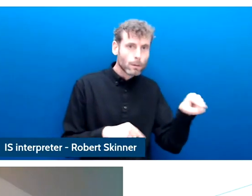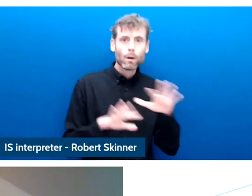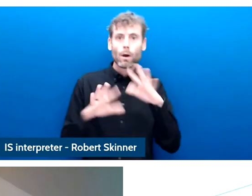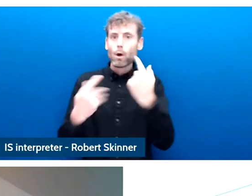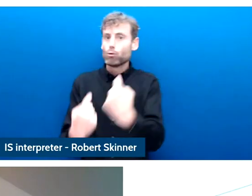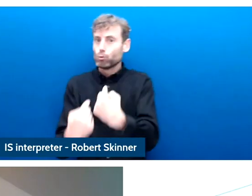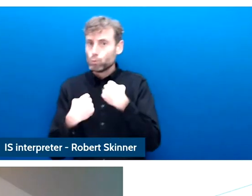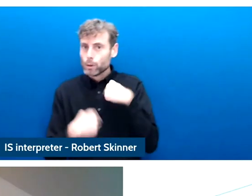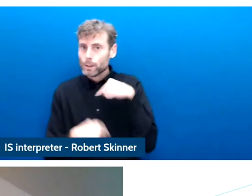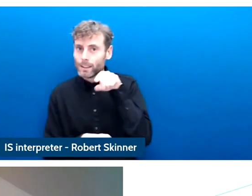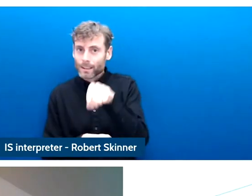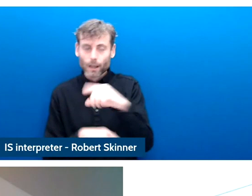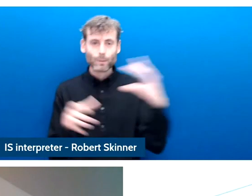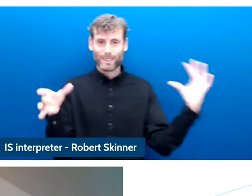Thank you again.